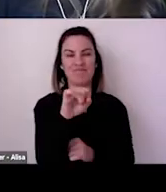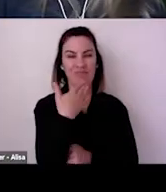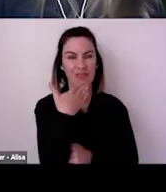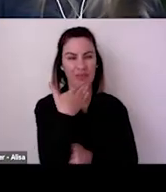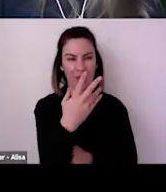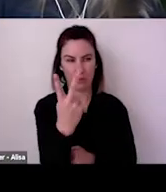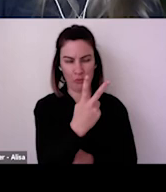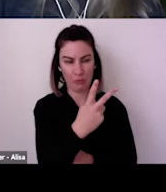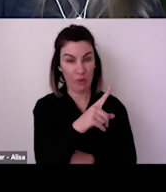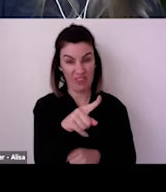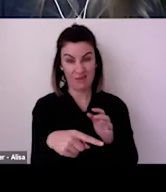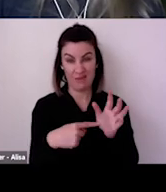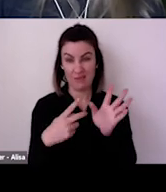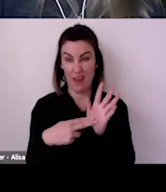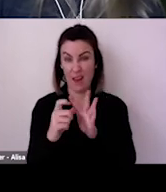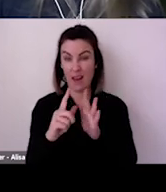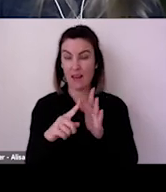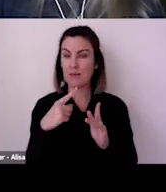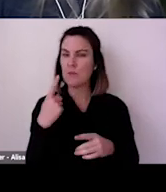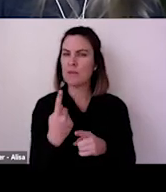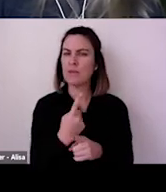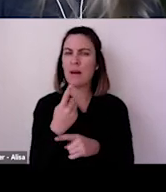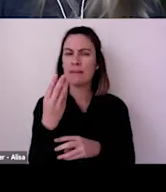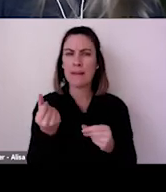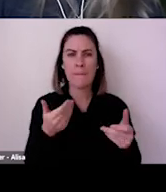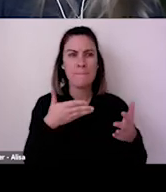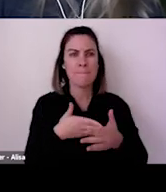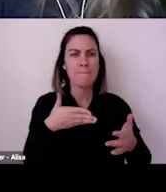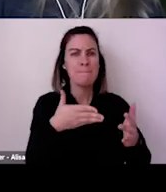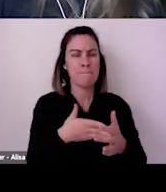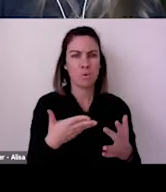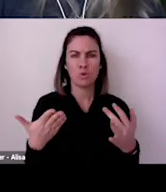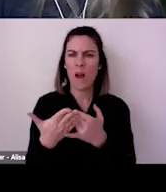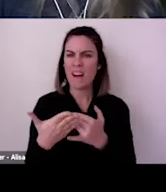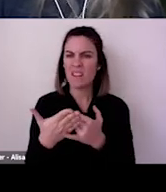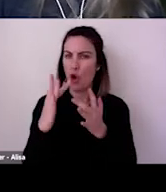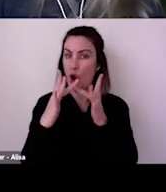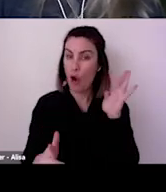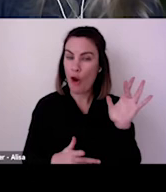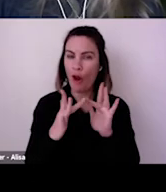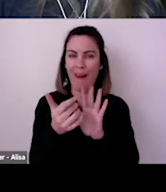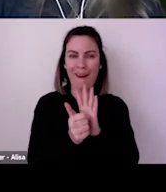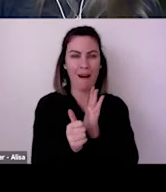had a different approach to managing the virus and international borders aren't yet open